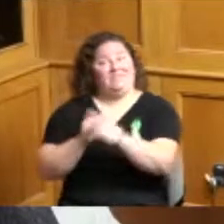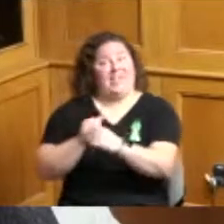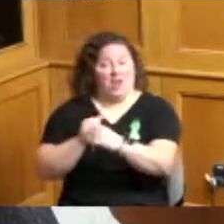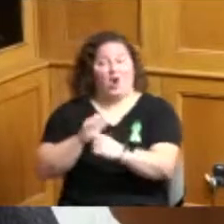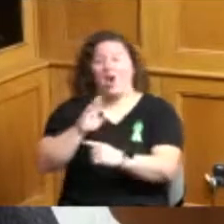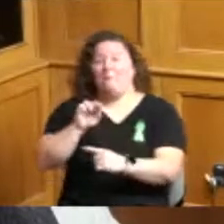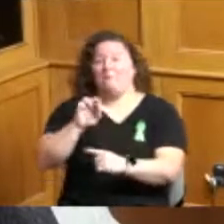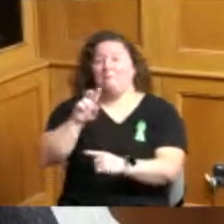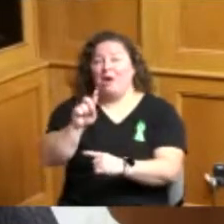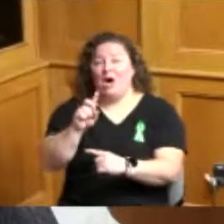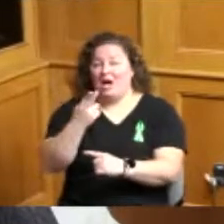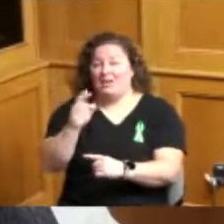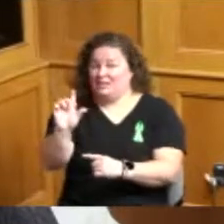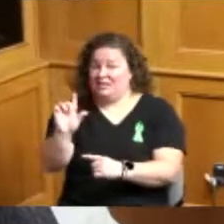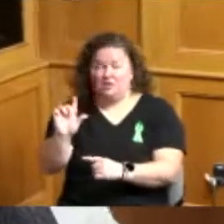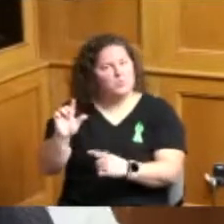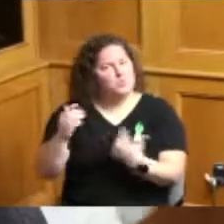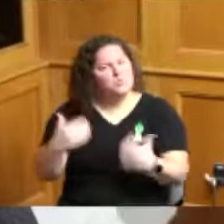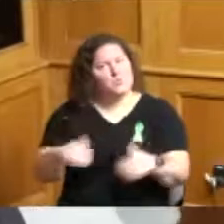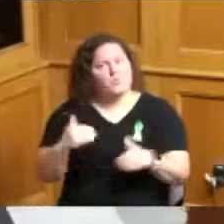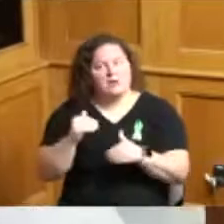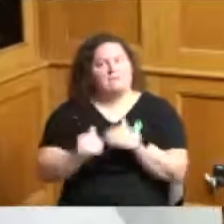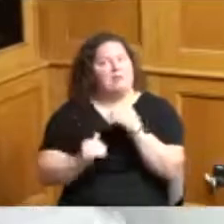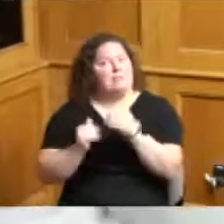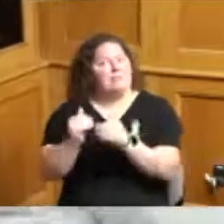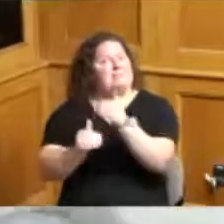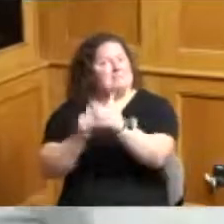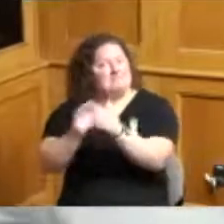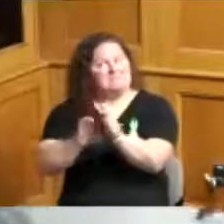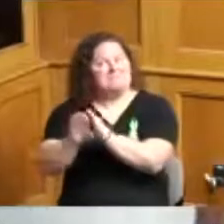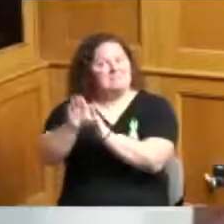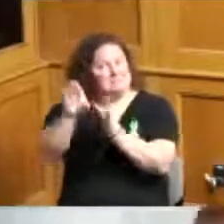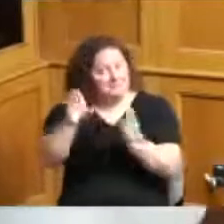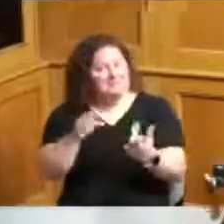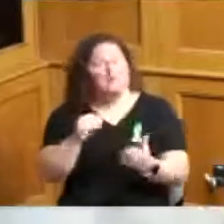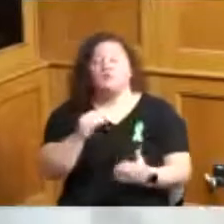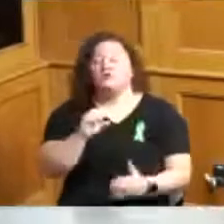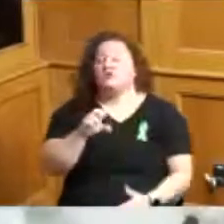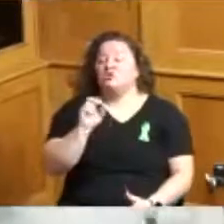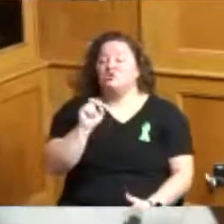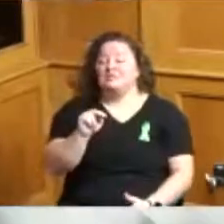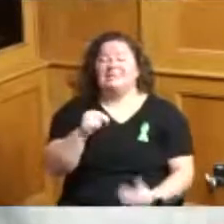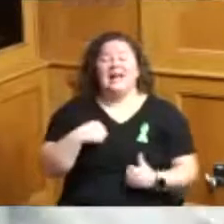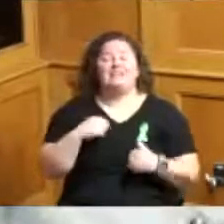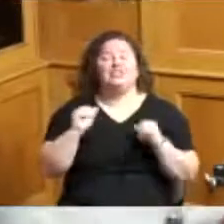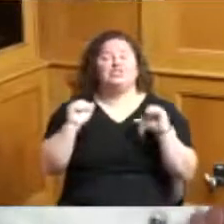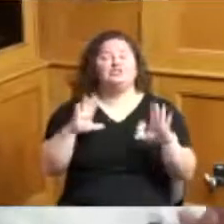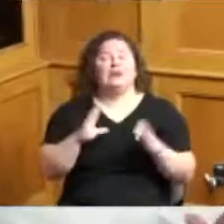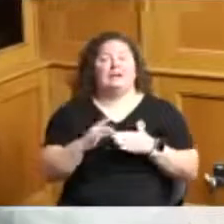it's coming along and Susan has has excellent leadership in this area and certainly wish her